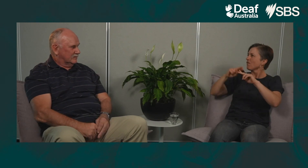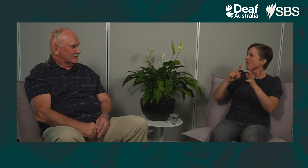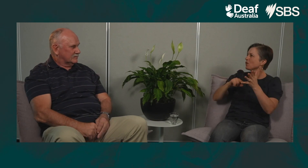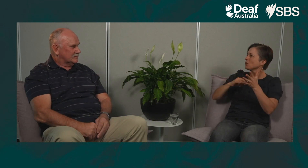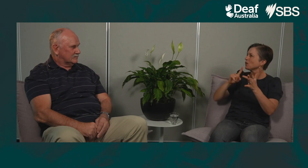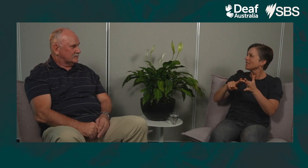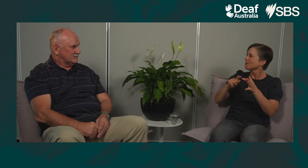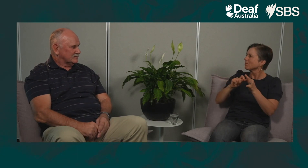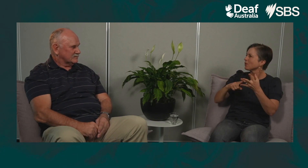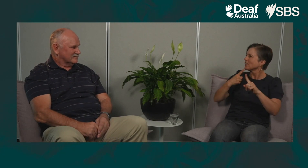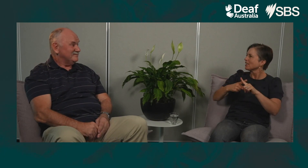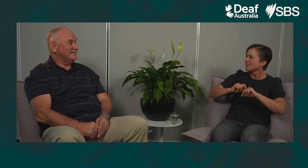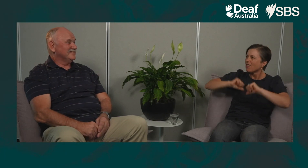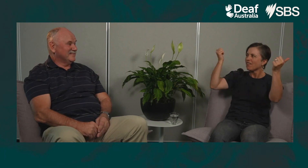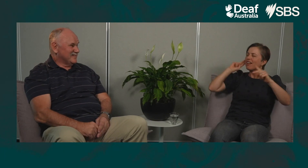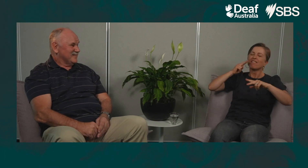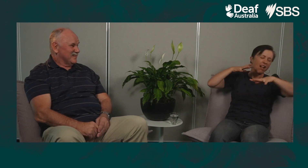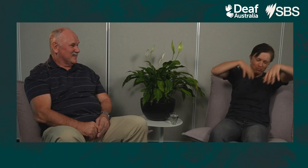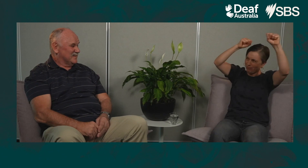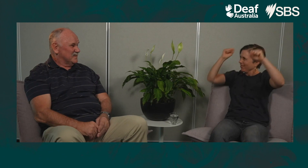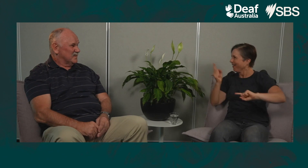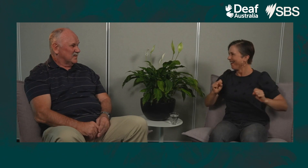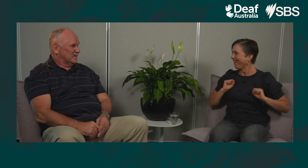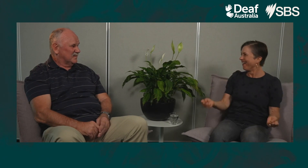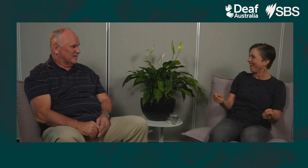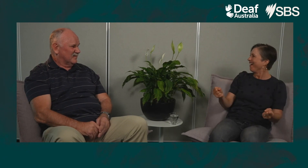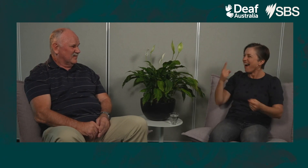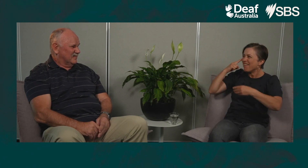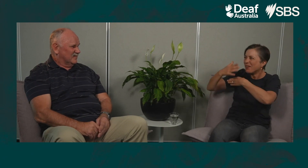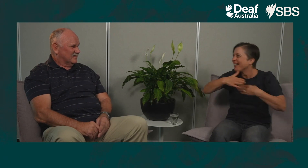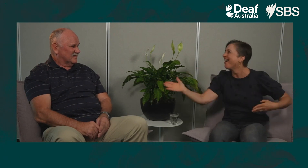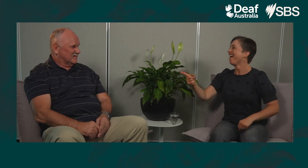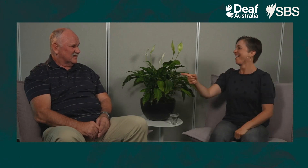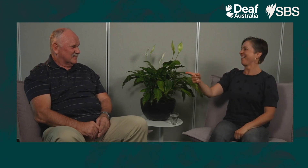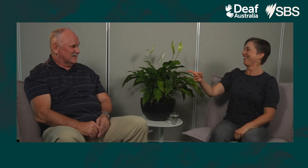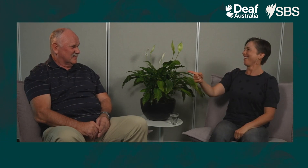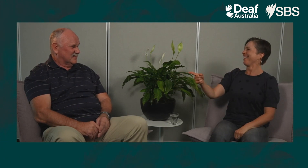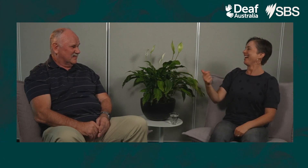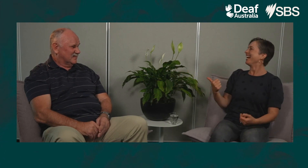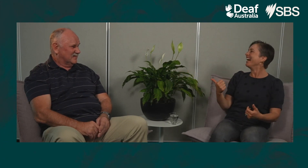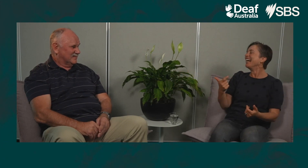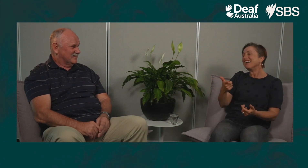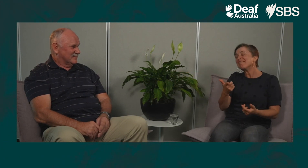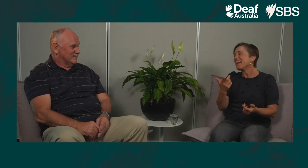or at night, they would throw the switch in the fuse box so the house would go dark and the occupants would go out to investigate.